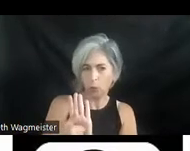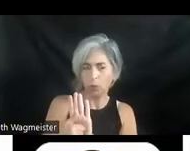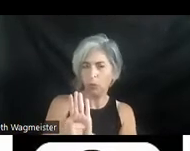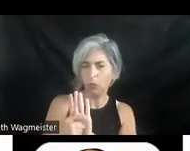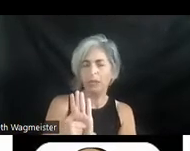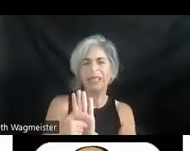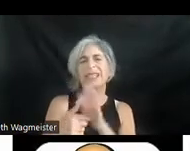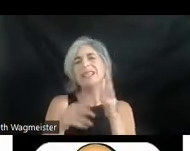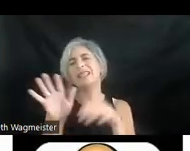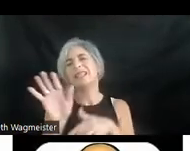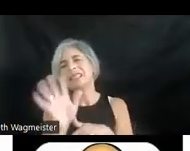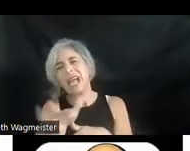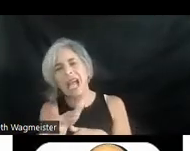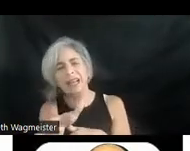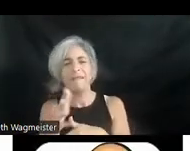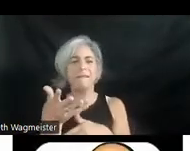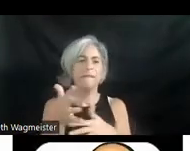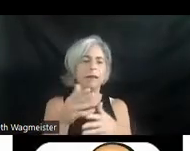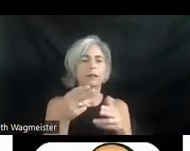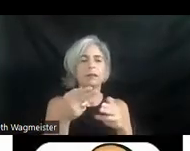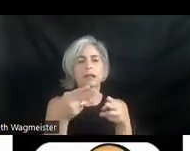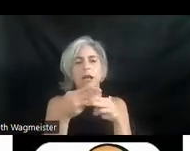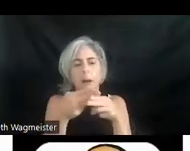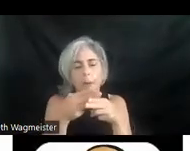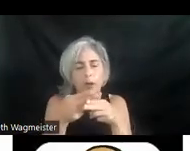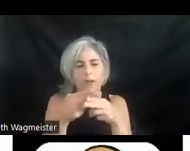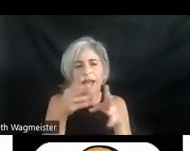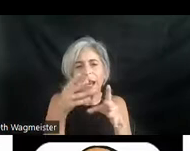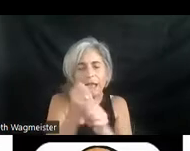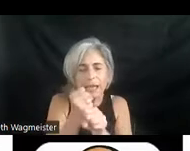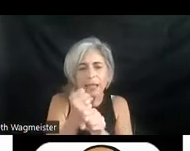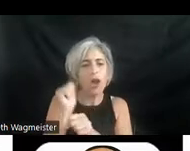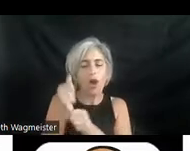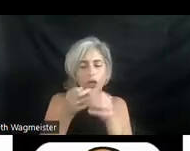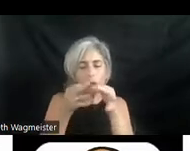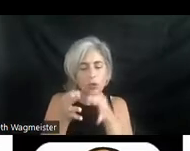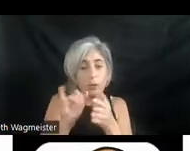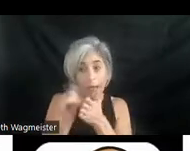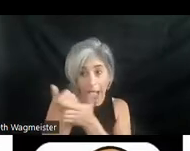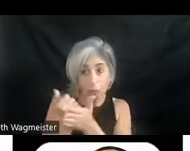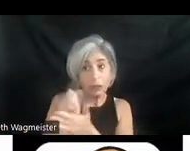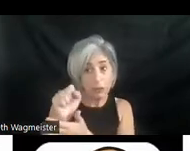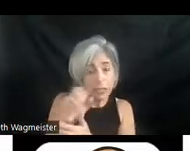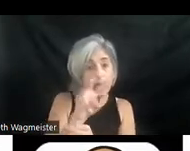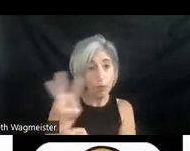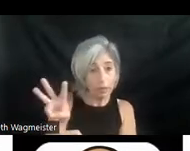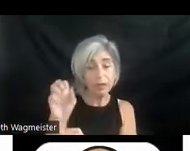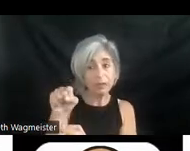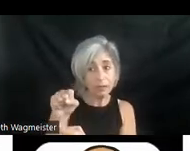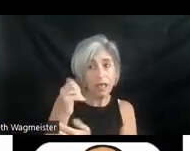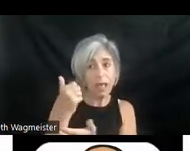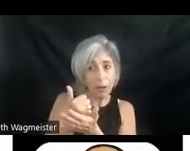a kind of abbreviated audio description that is helpful on websites. Sometimes people will